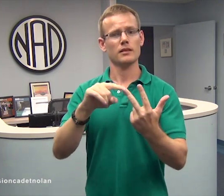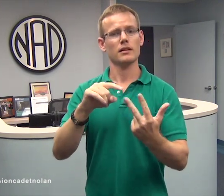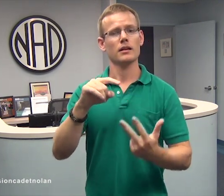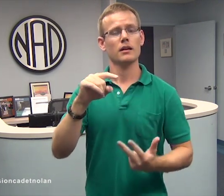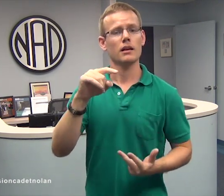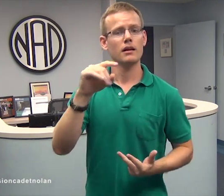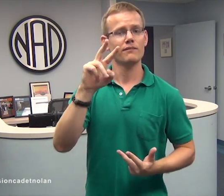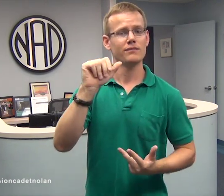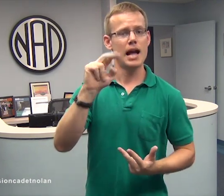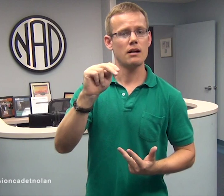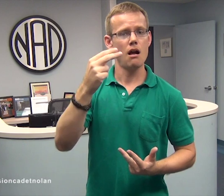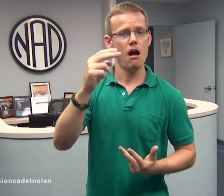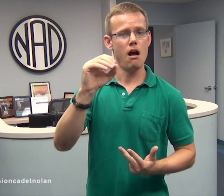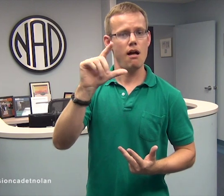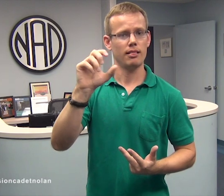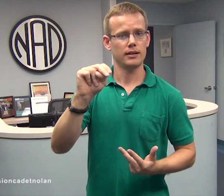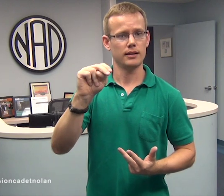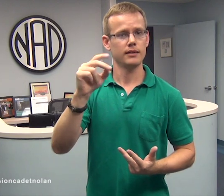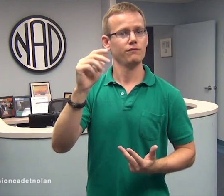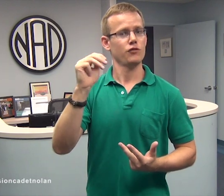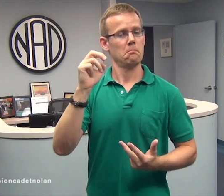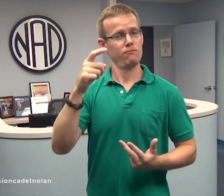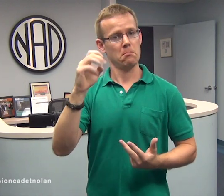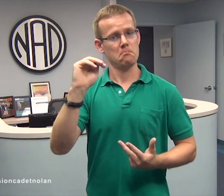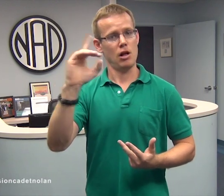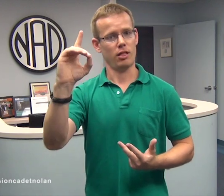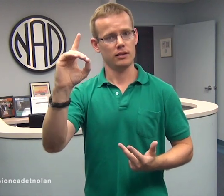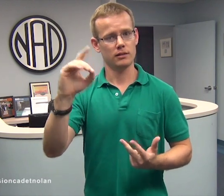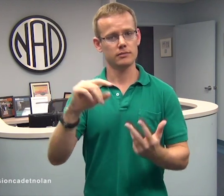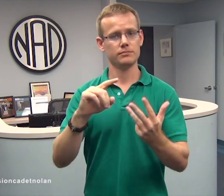Van Hollen from Maryland